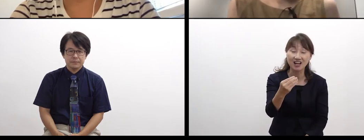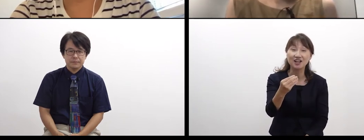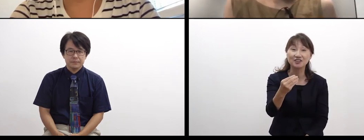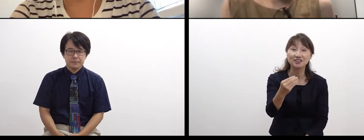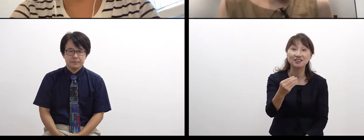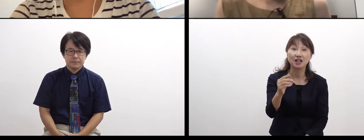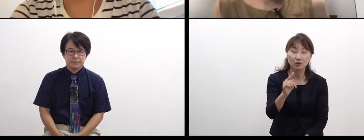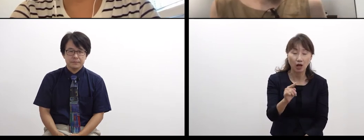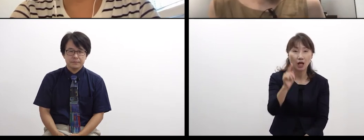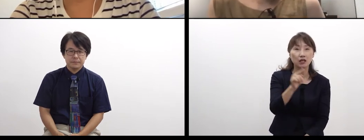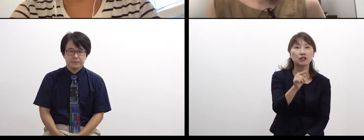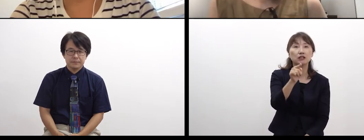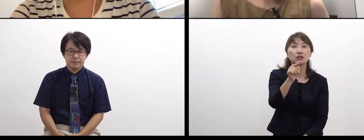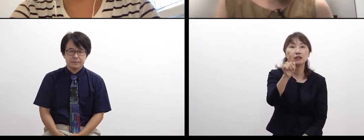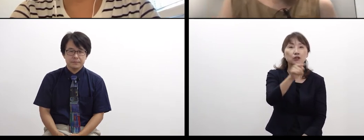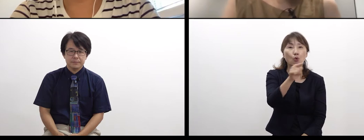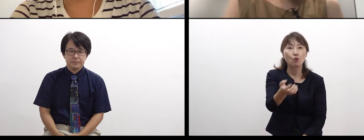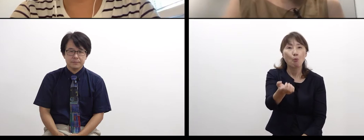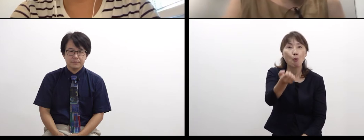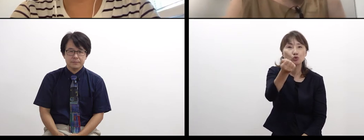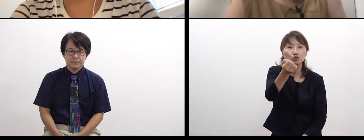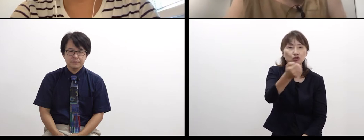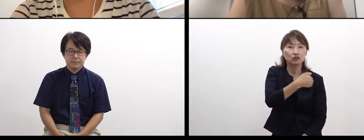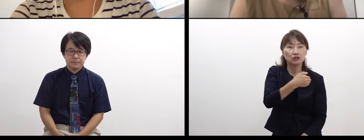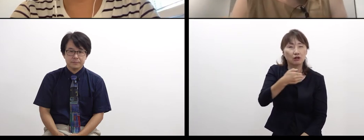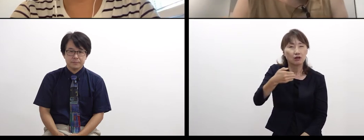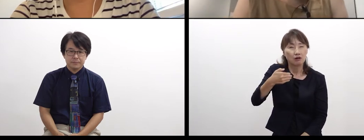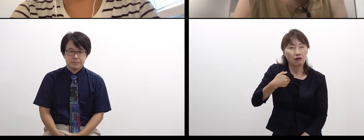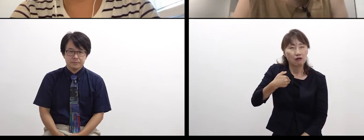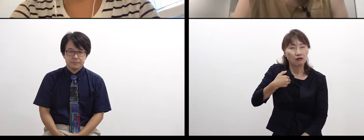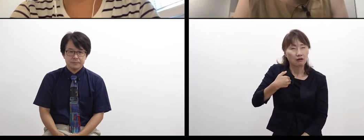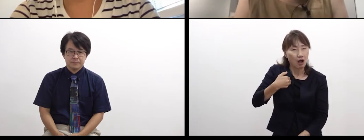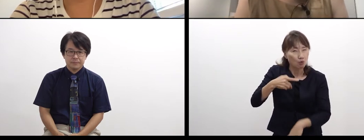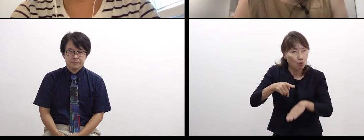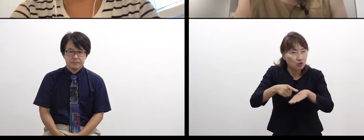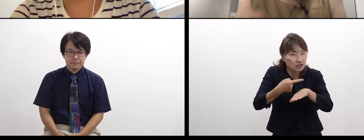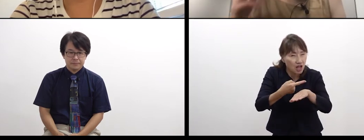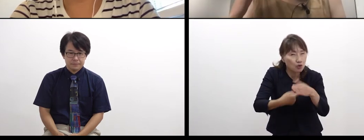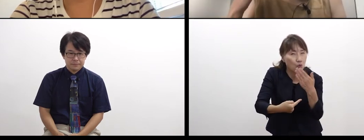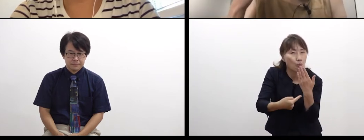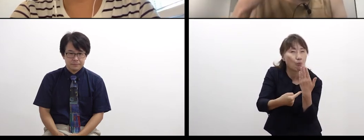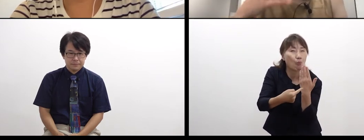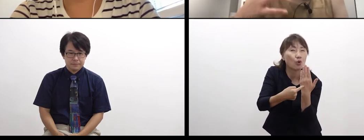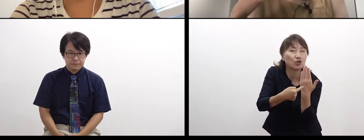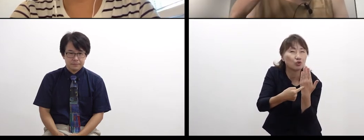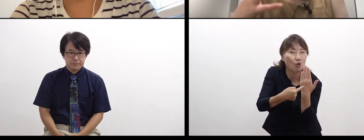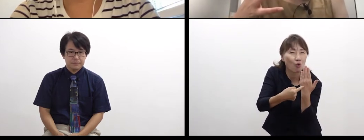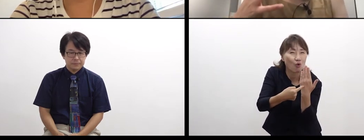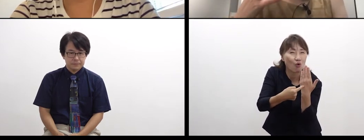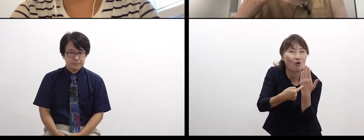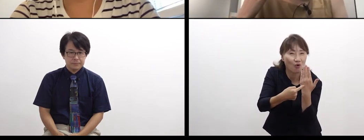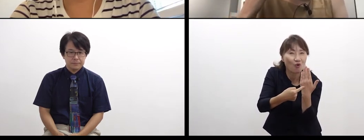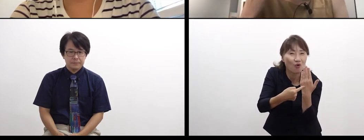Human beings have one, unknown and big possibility. When we think of,